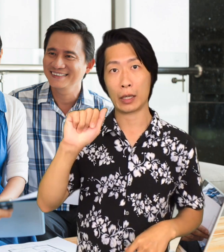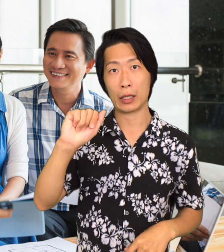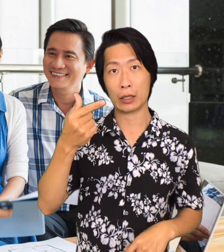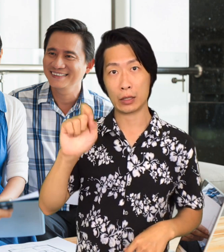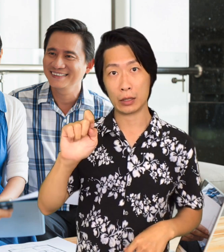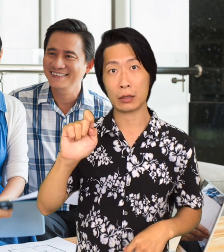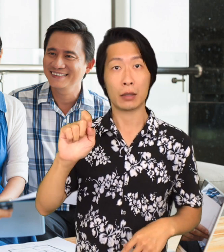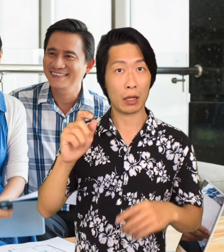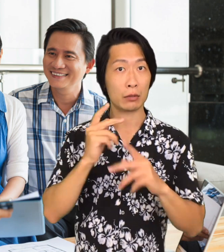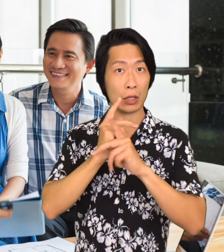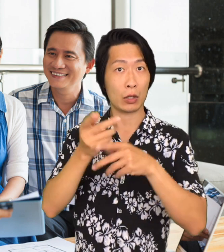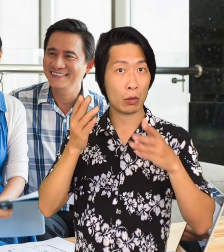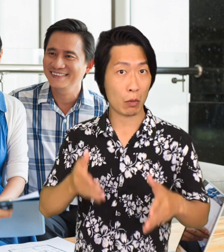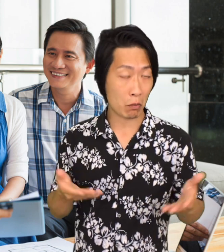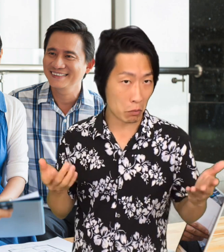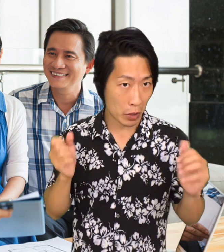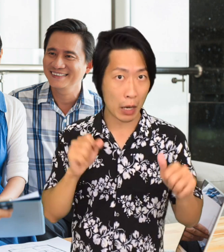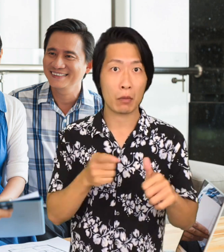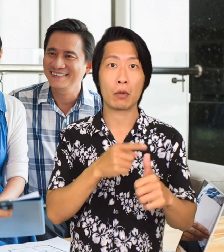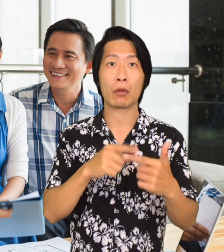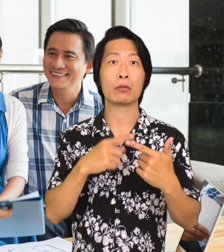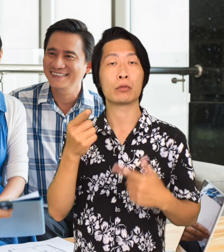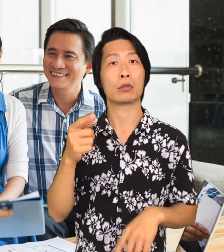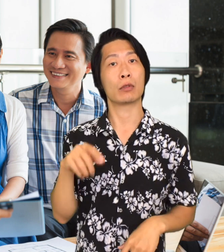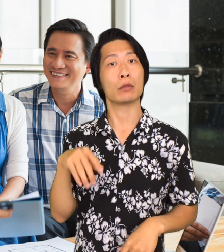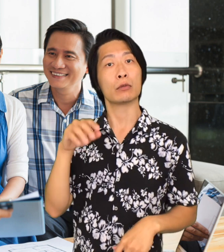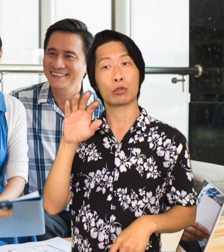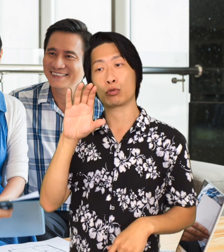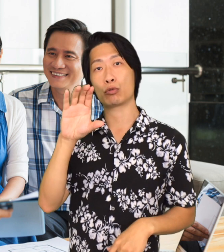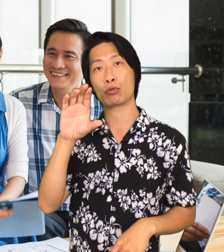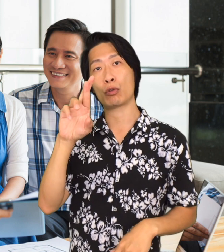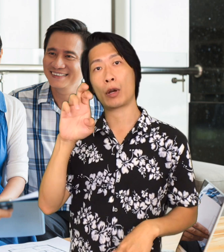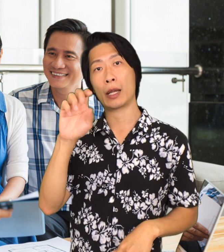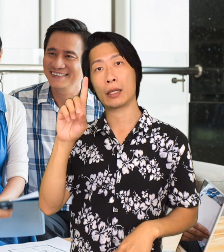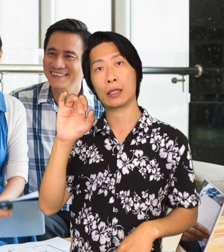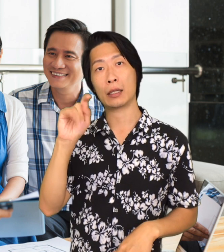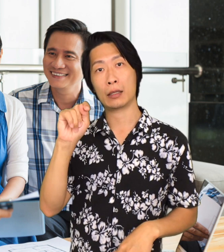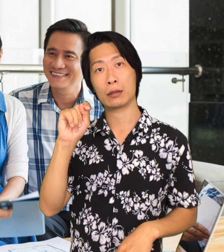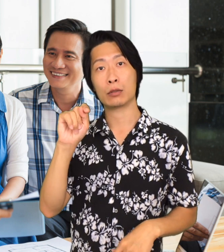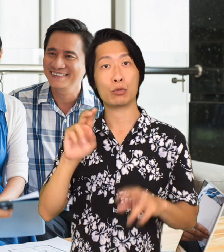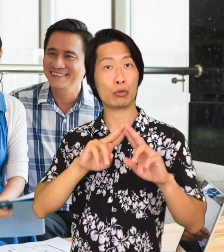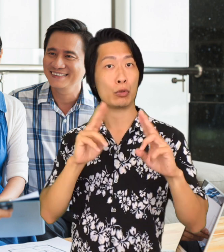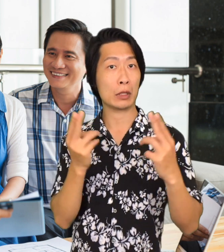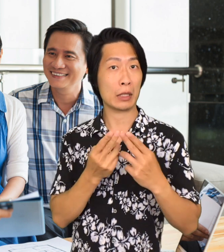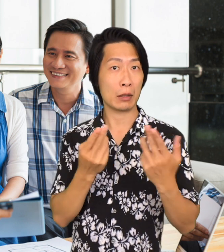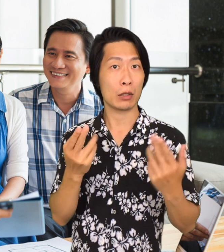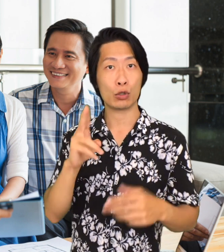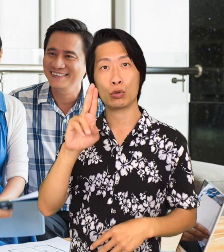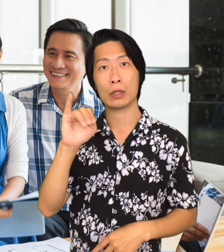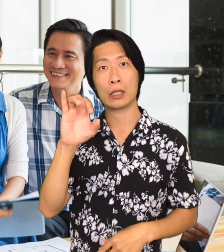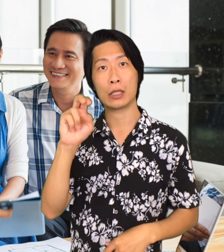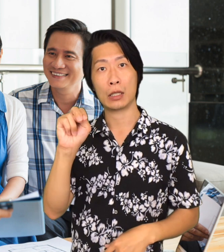Home Mortgages a Credit Union